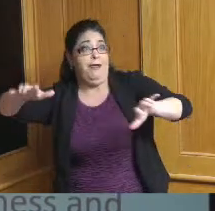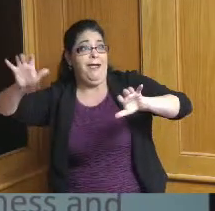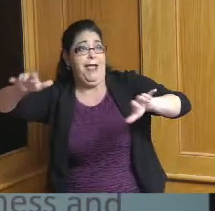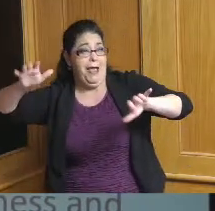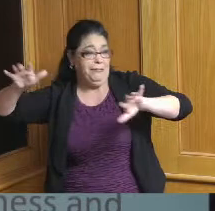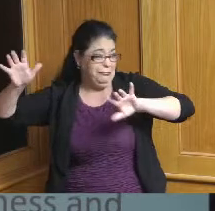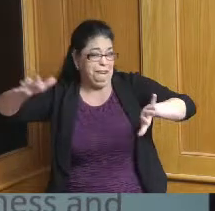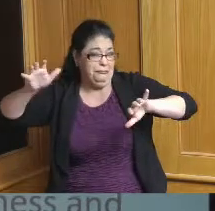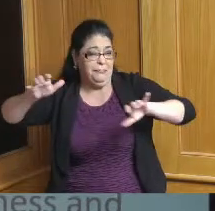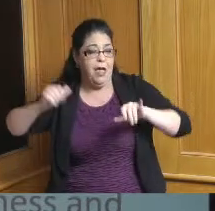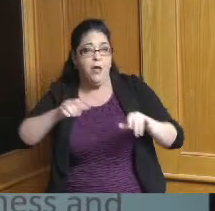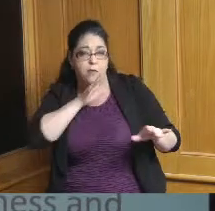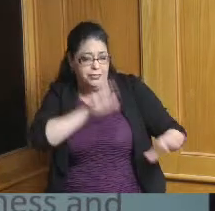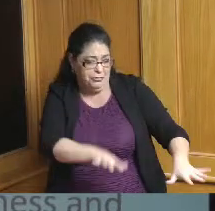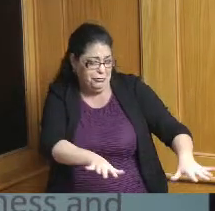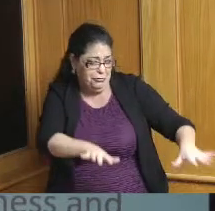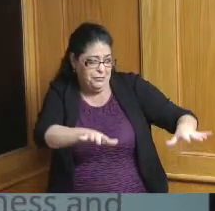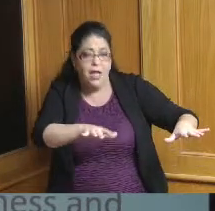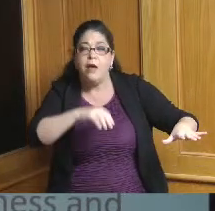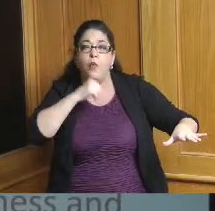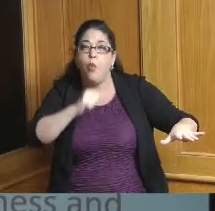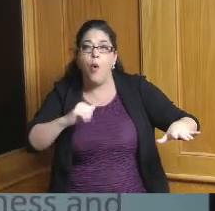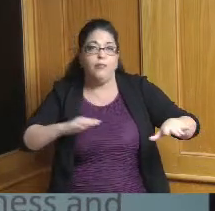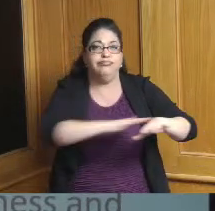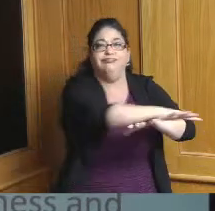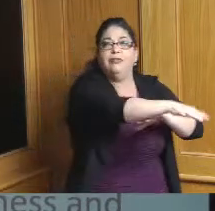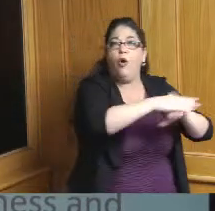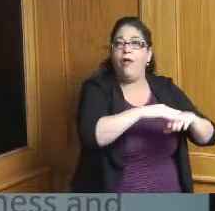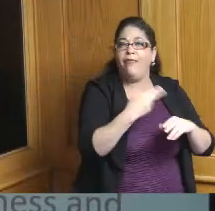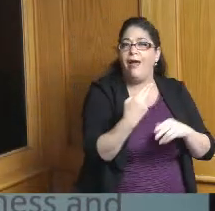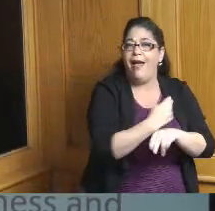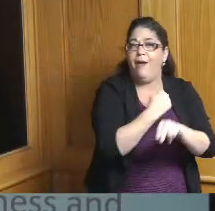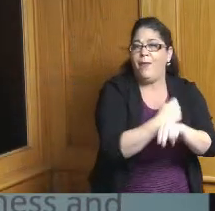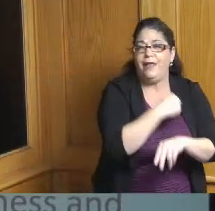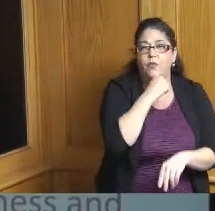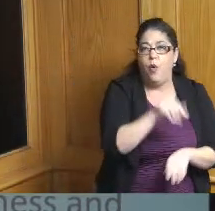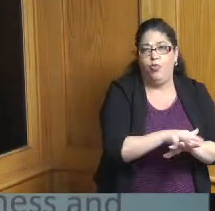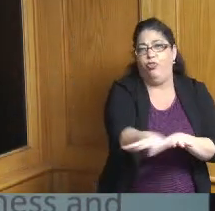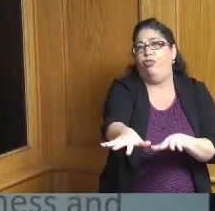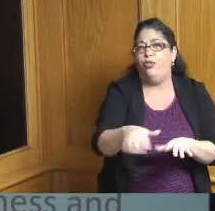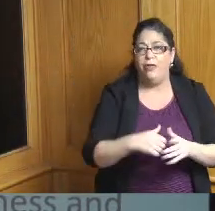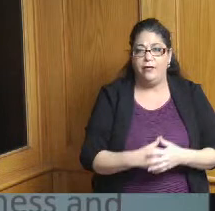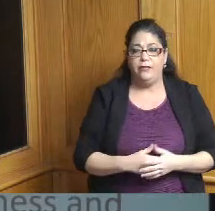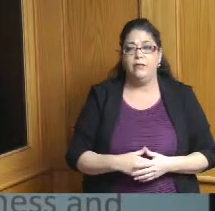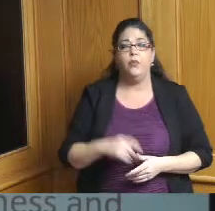to create an enhanced economic resources that help small and disadvantaged political jurisdictions